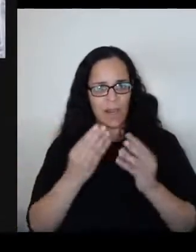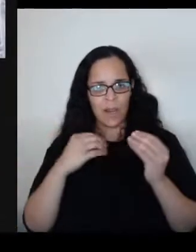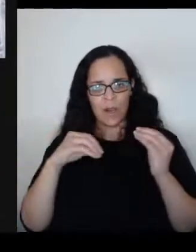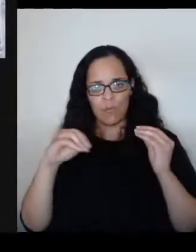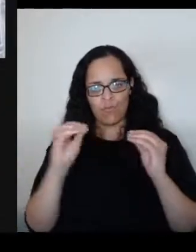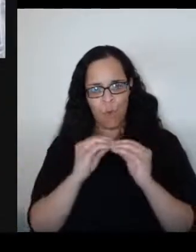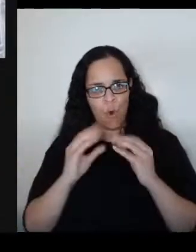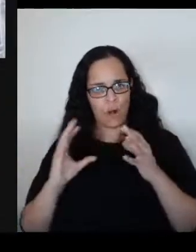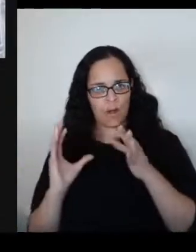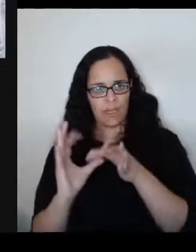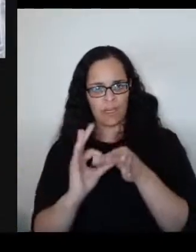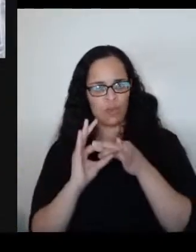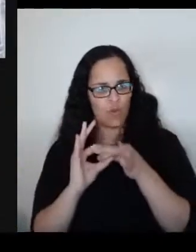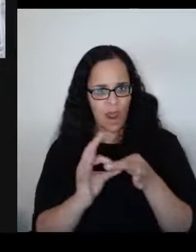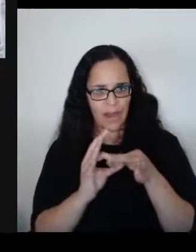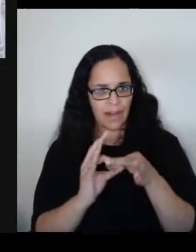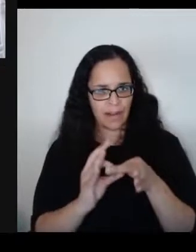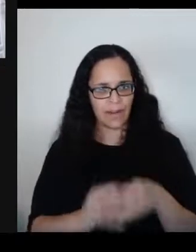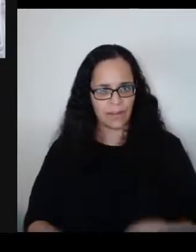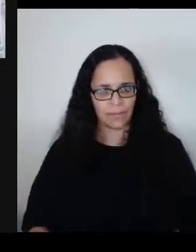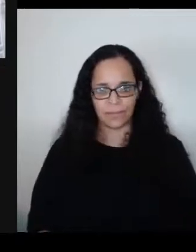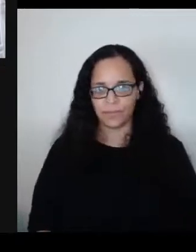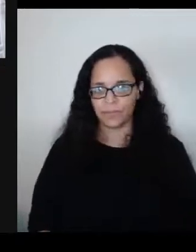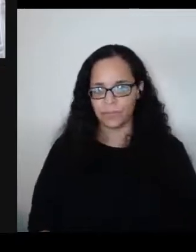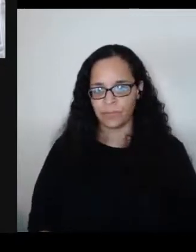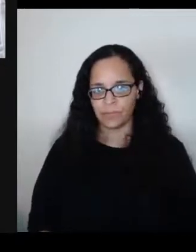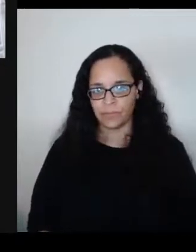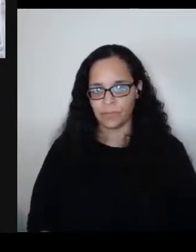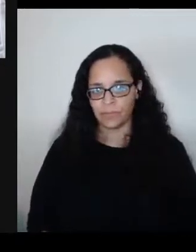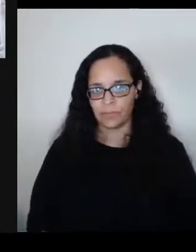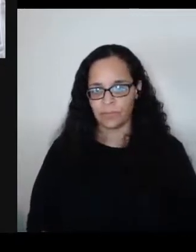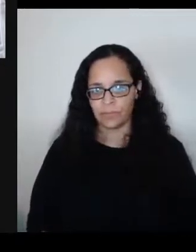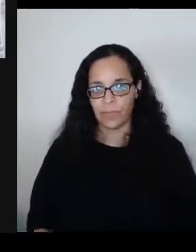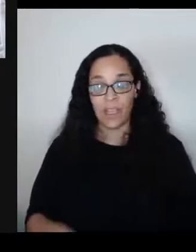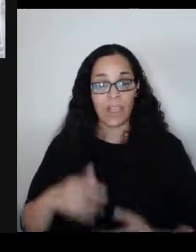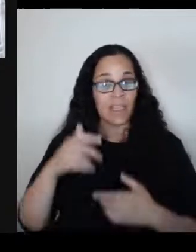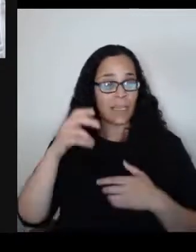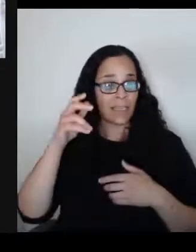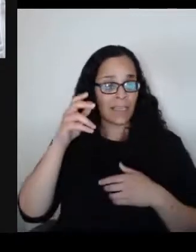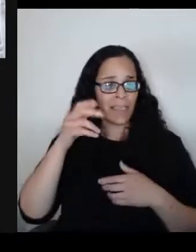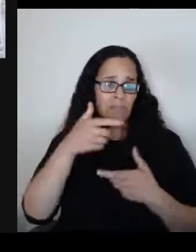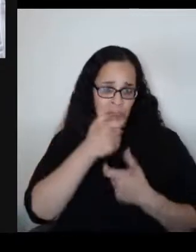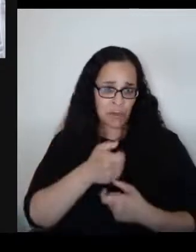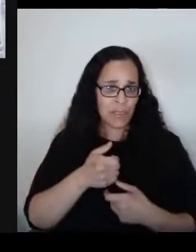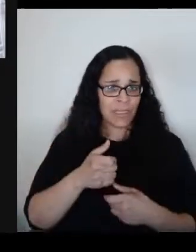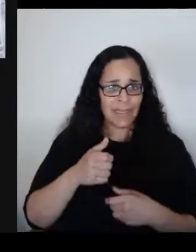You know it's interesting. I heard President Biden say just the other day,